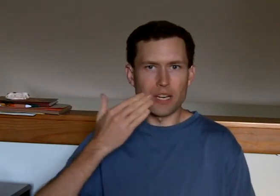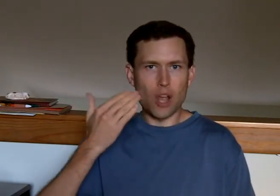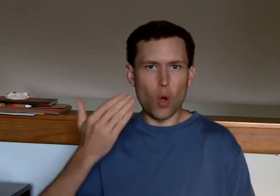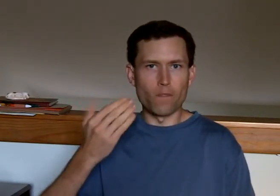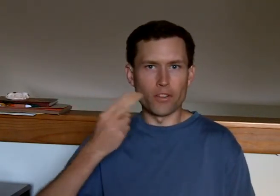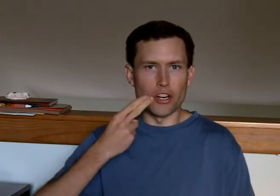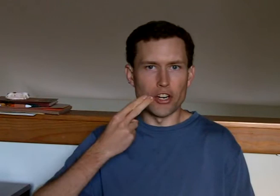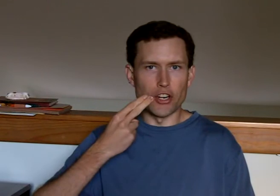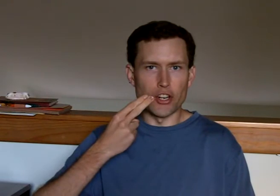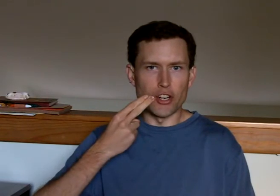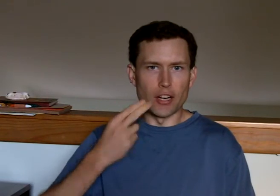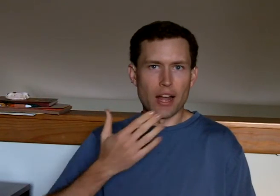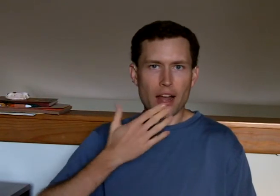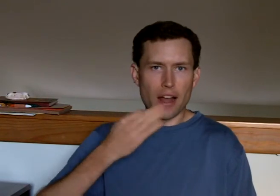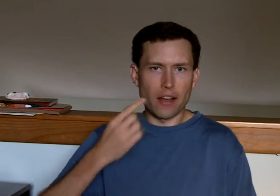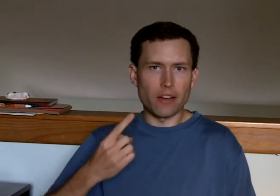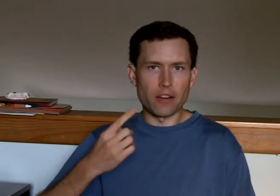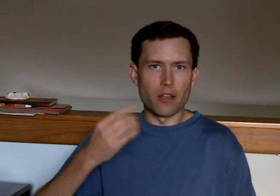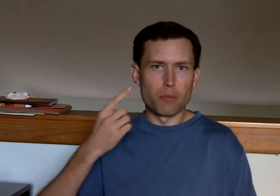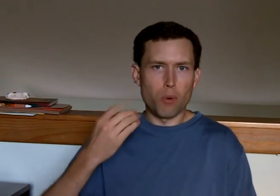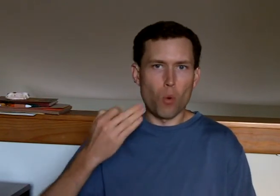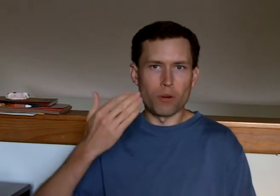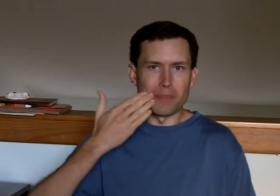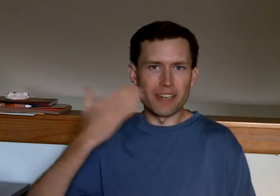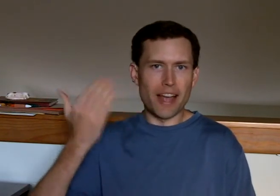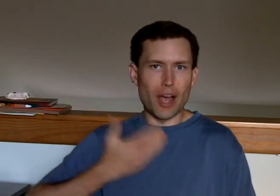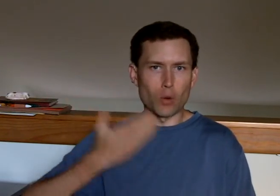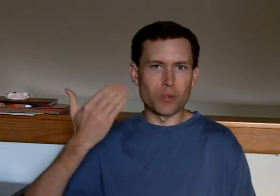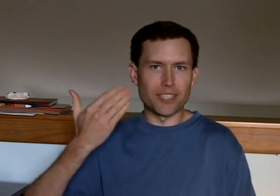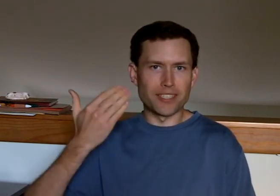"Tip me over and pour me out."